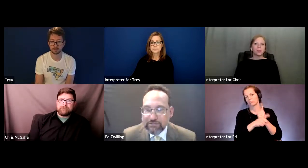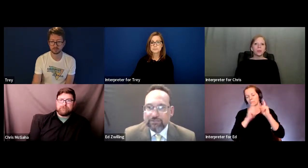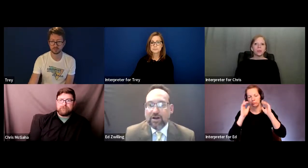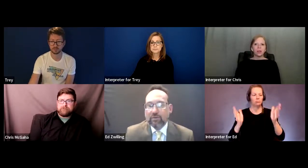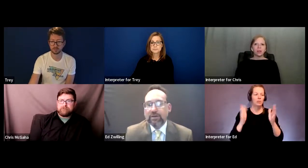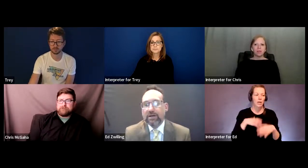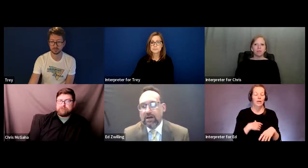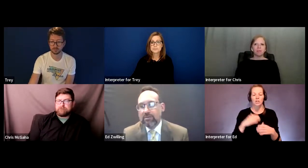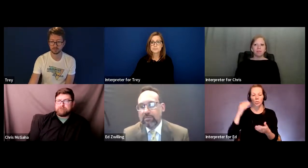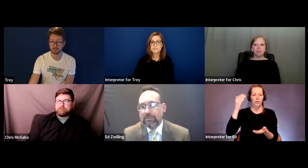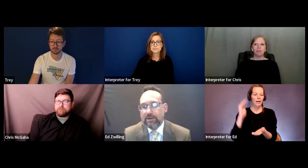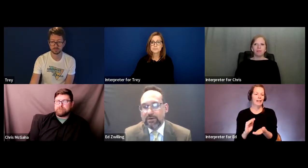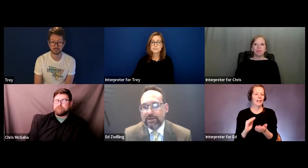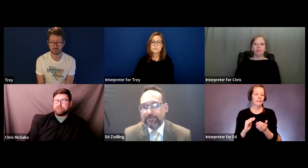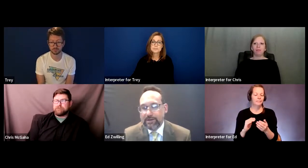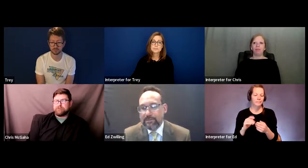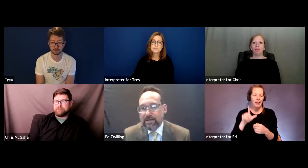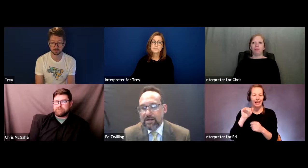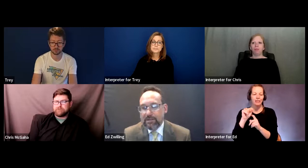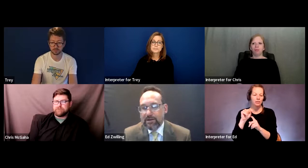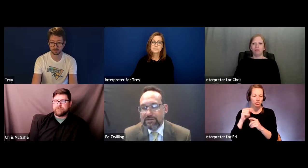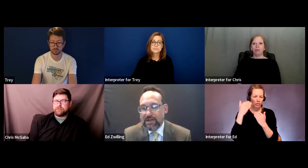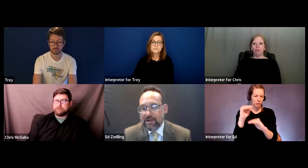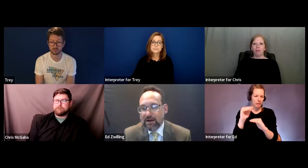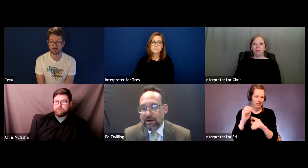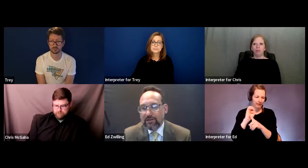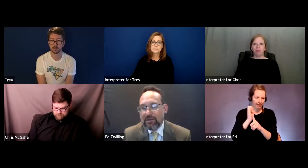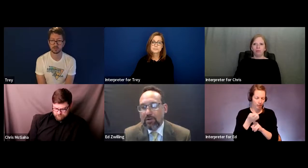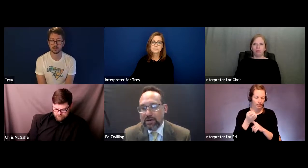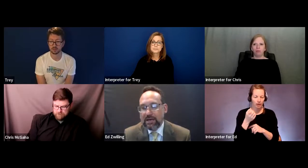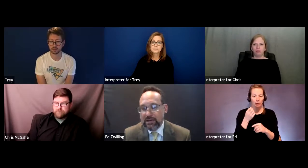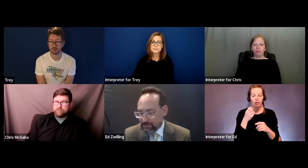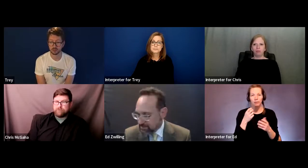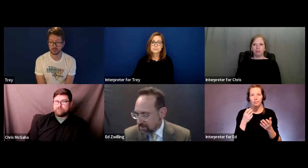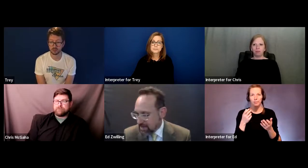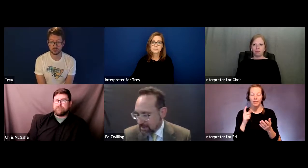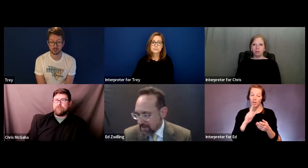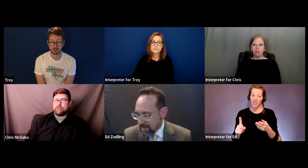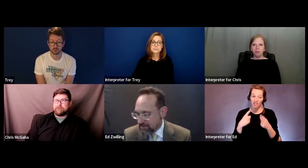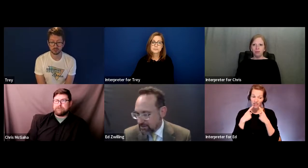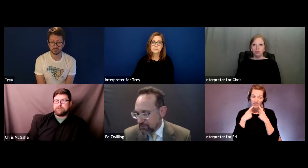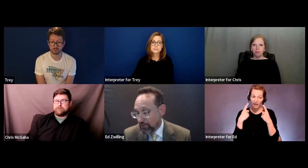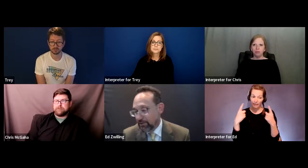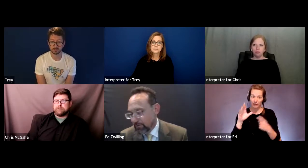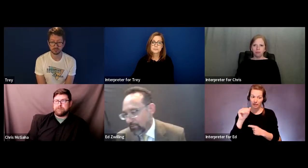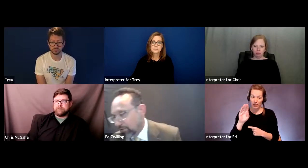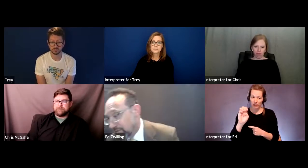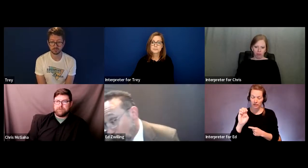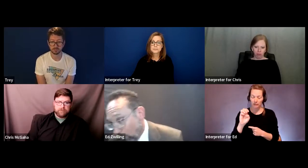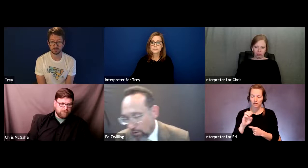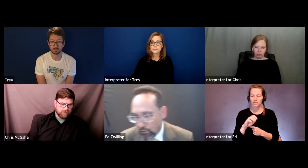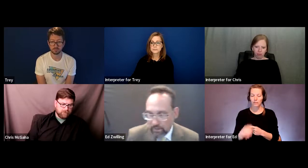Least restrictive environment, there is a landmark case, and it has to do really more